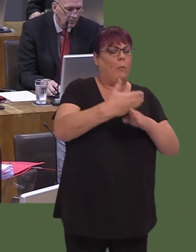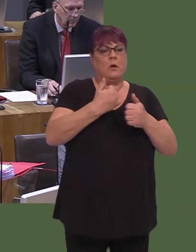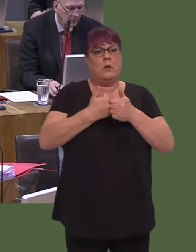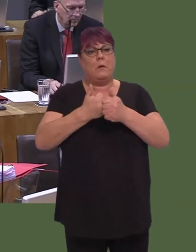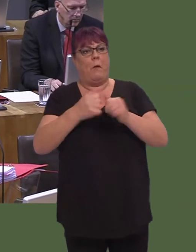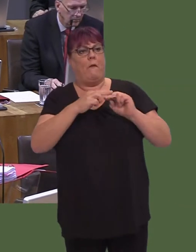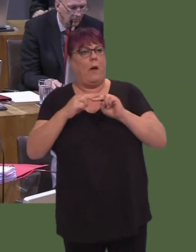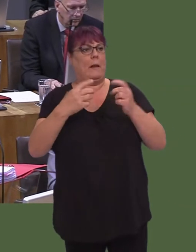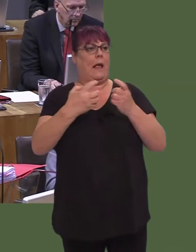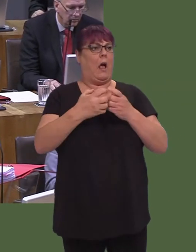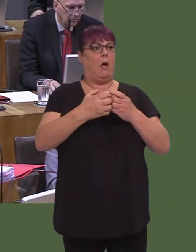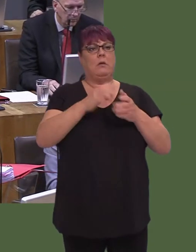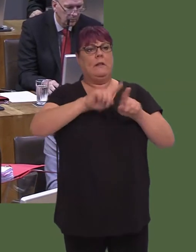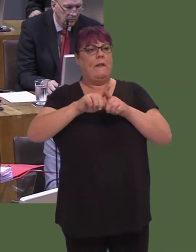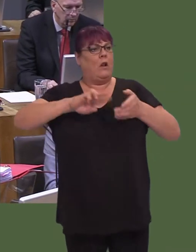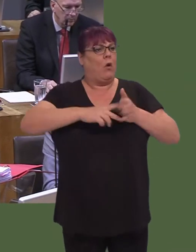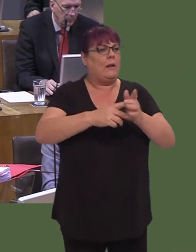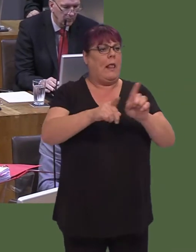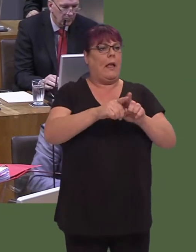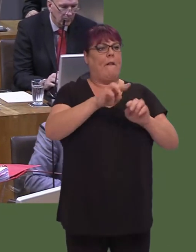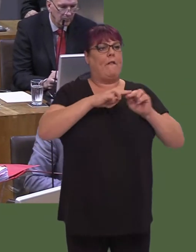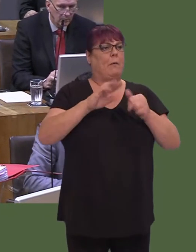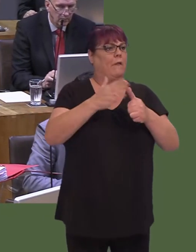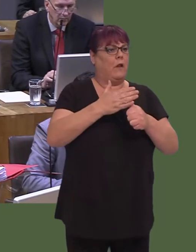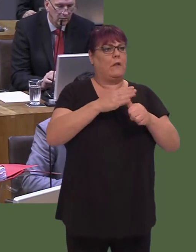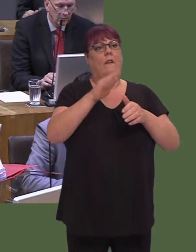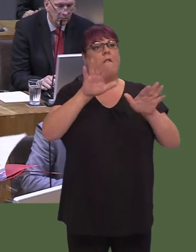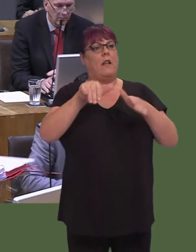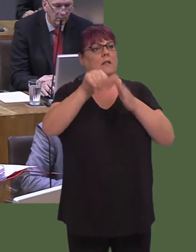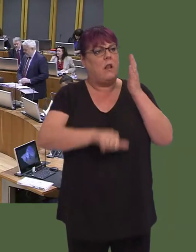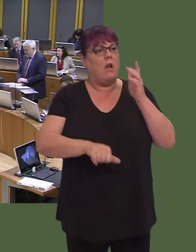Start, through Families First, through our childcare offer and the pupil development grant.